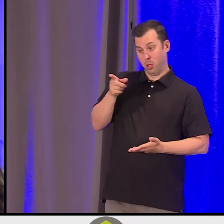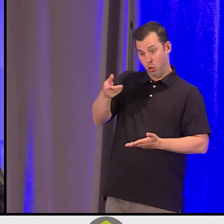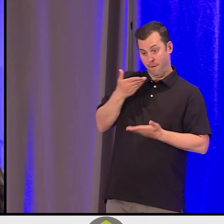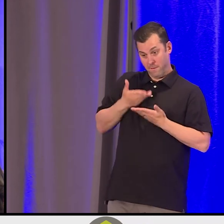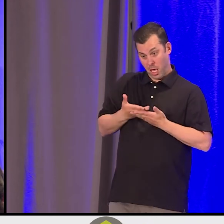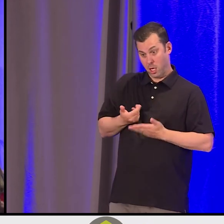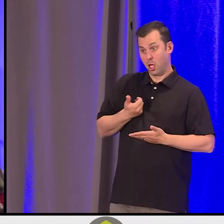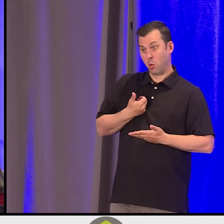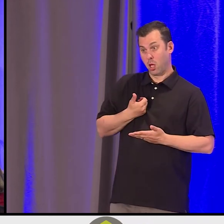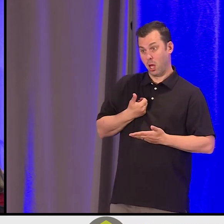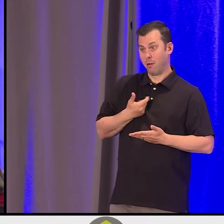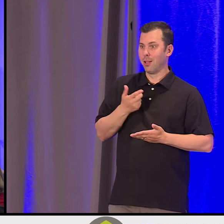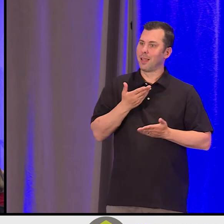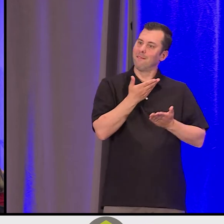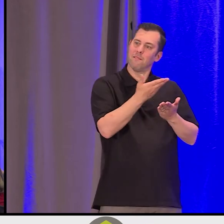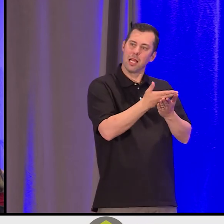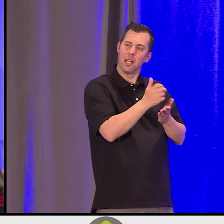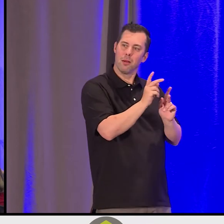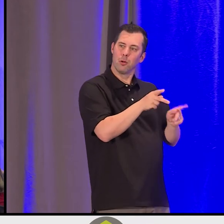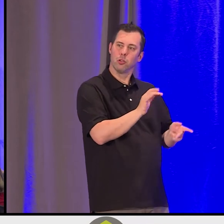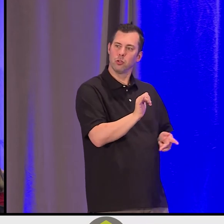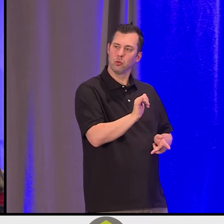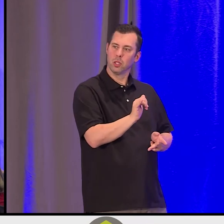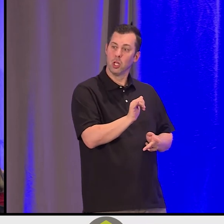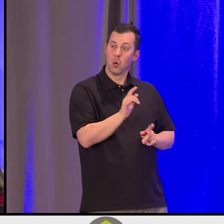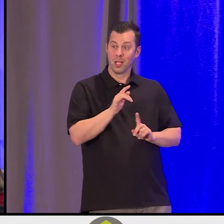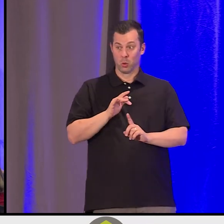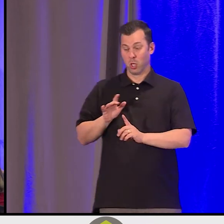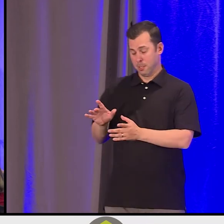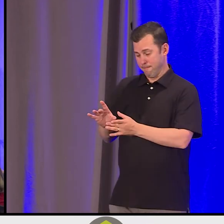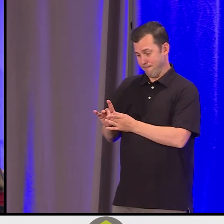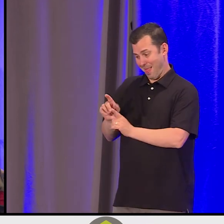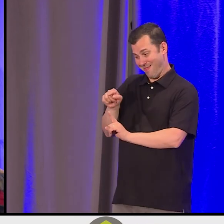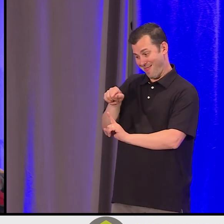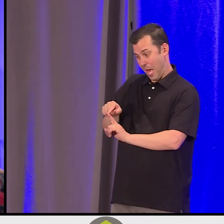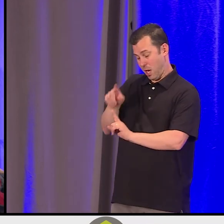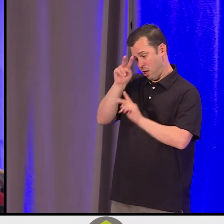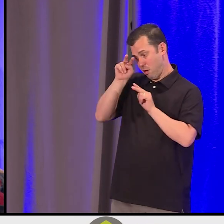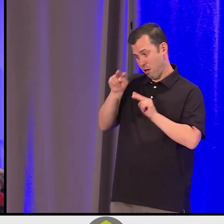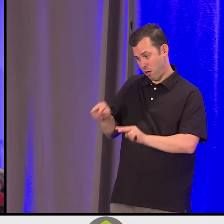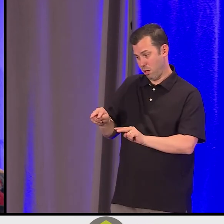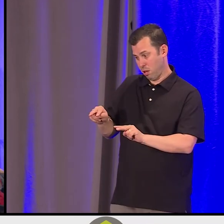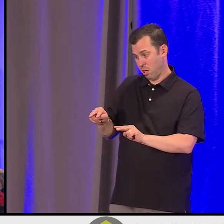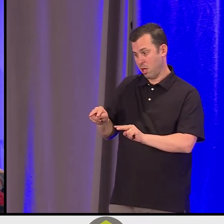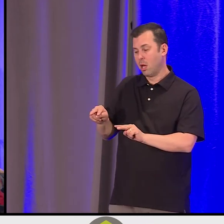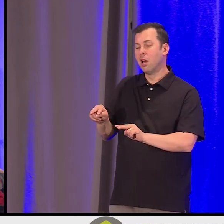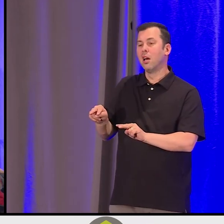and you get what's referred to as an existential hug. You touch on it. And some of you have experienced this here, in a forum